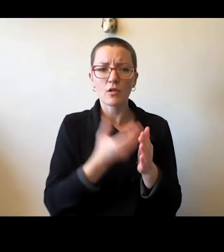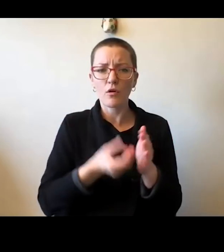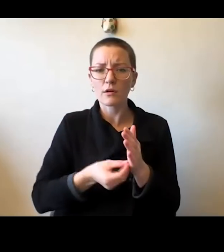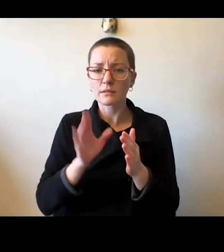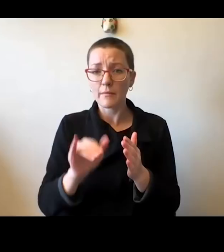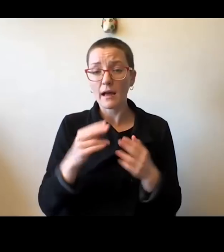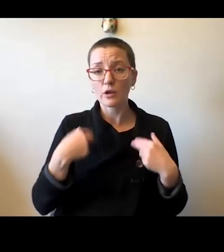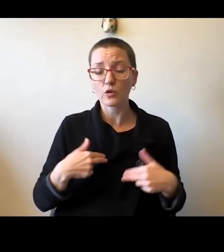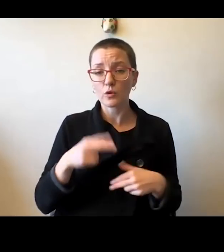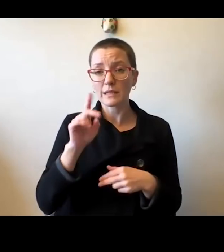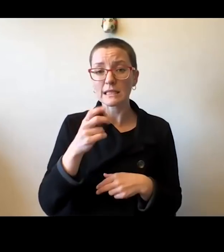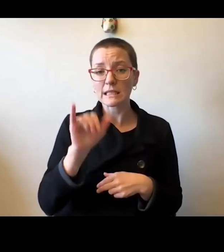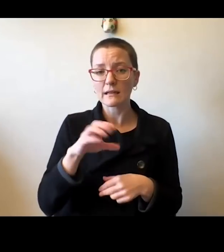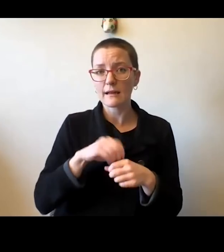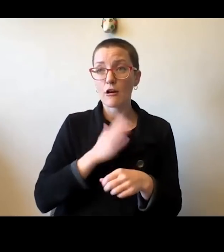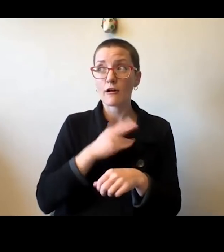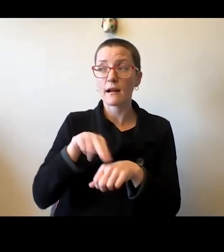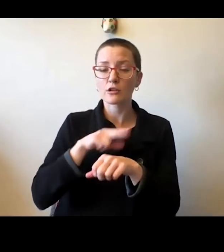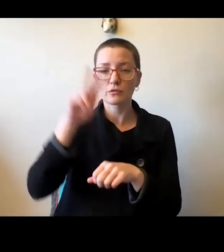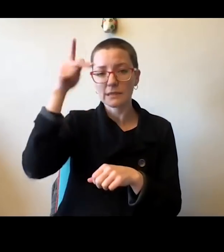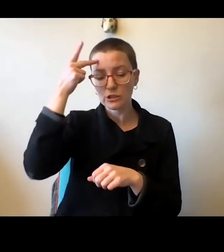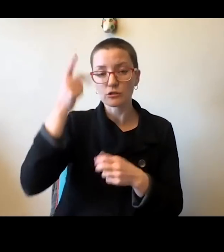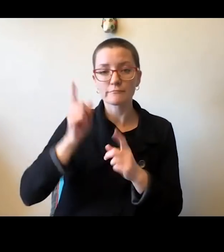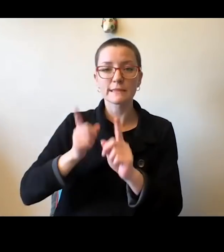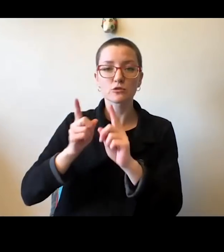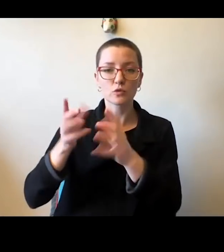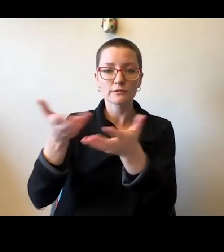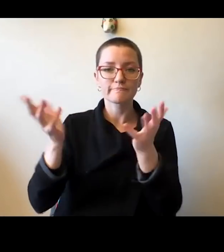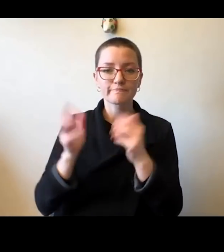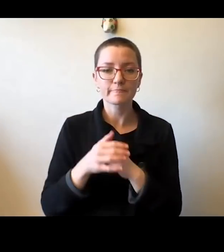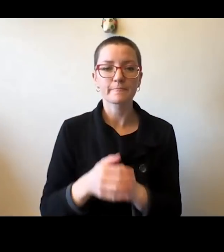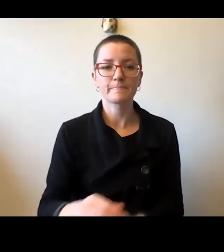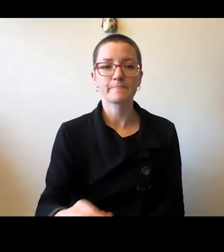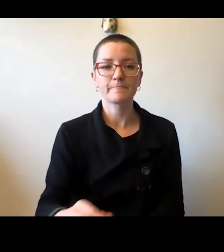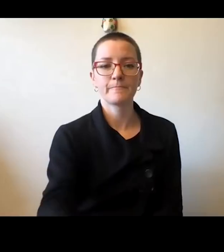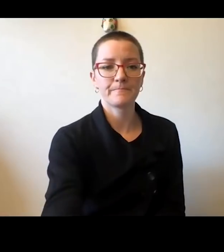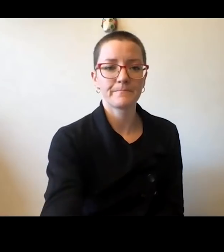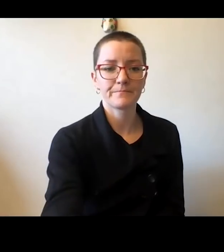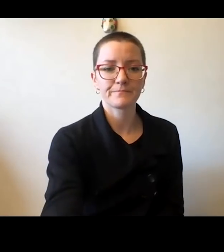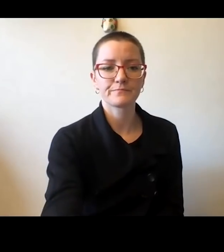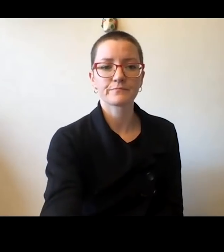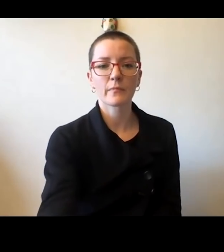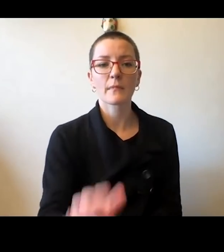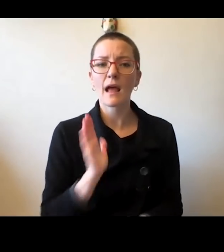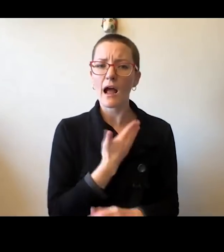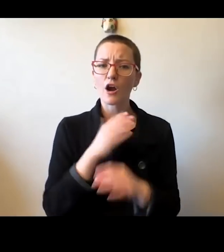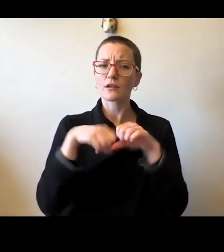in our national political discourse. Our society deserves a better foundation.